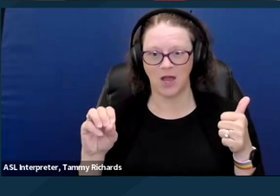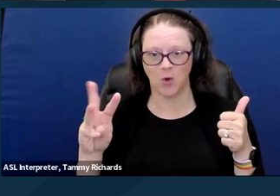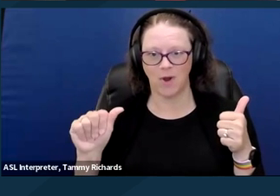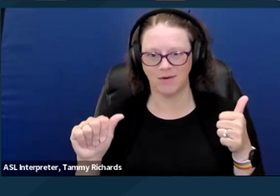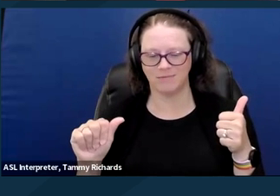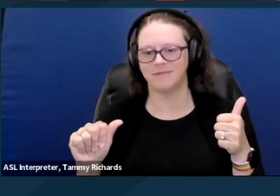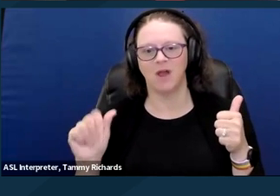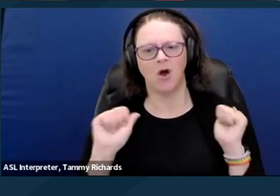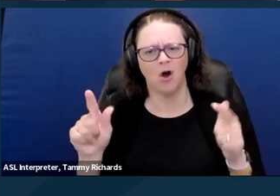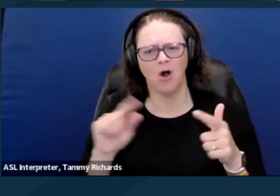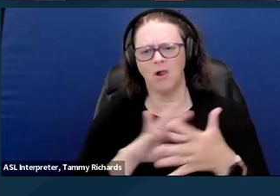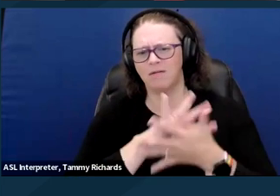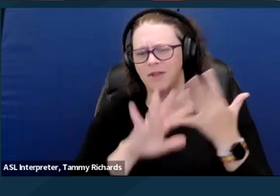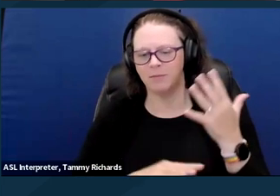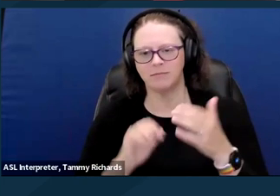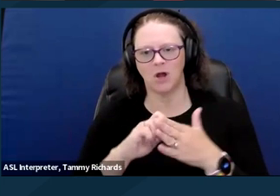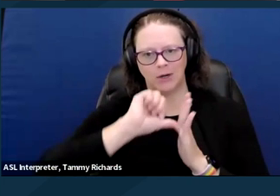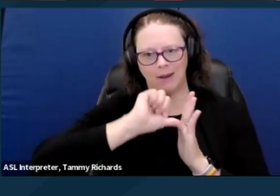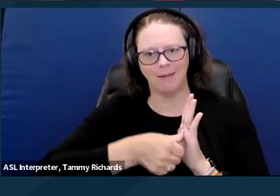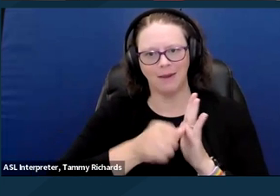all of which are highlighted in these materials.